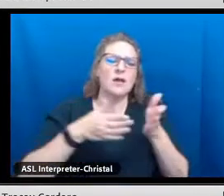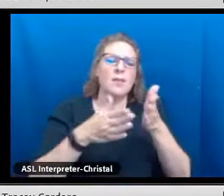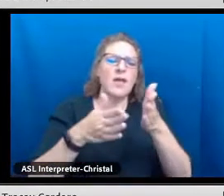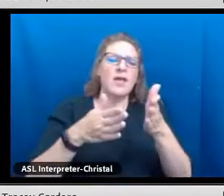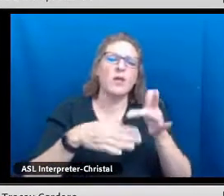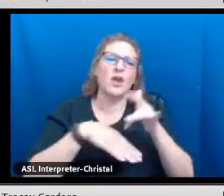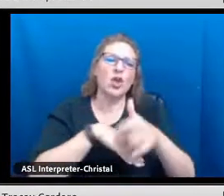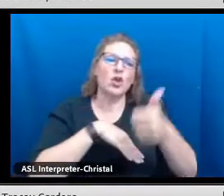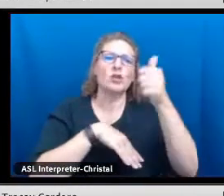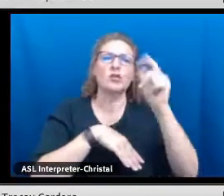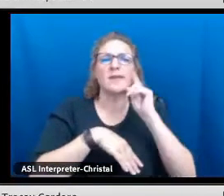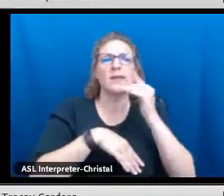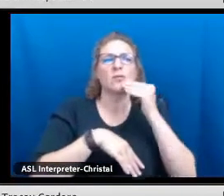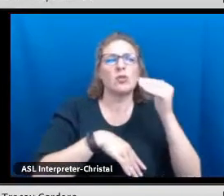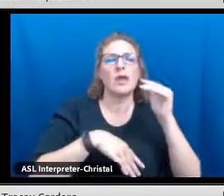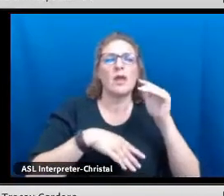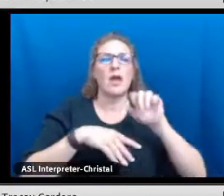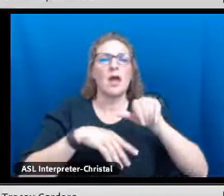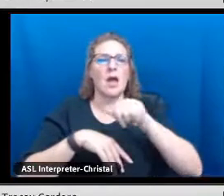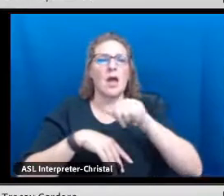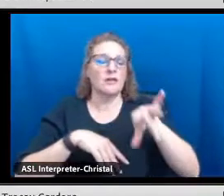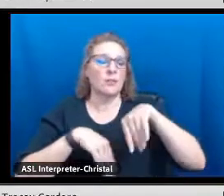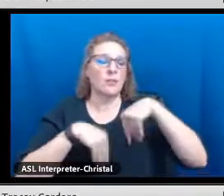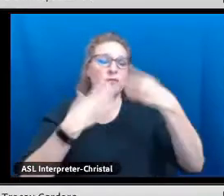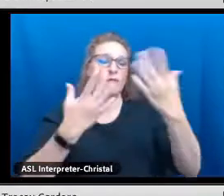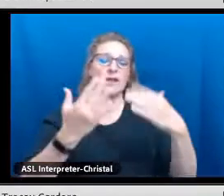Our school provides a pathway.